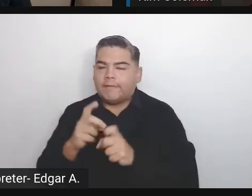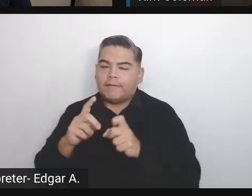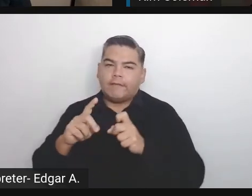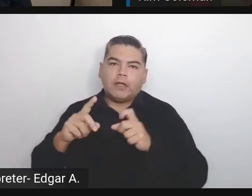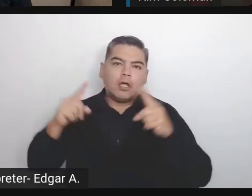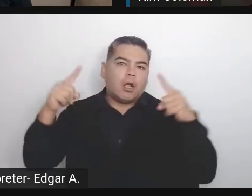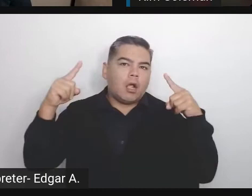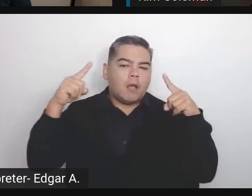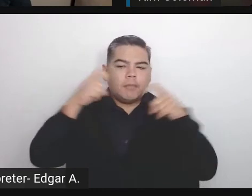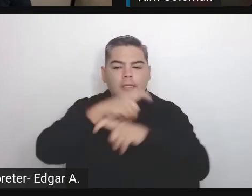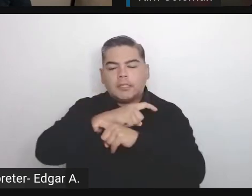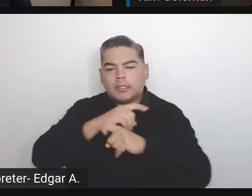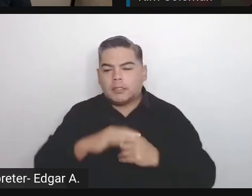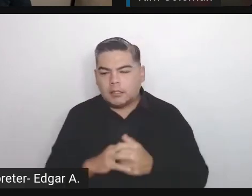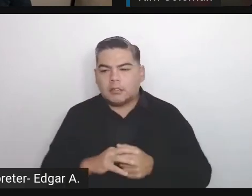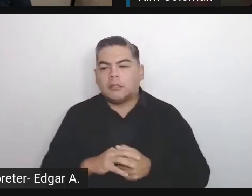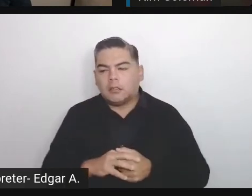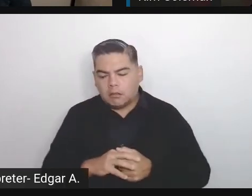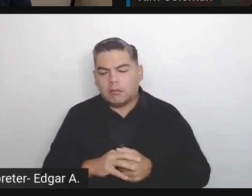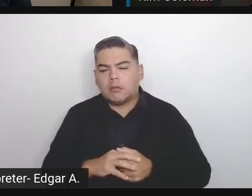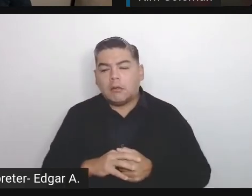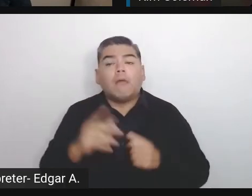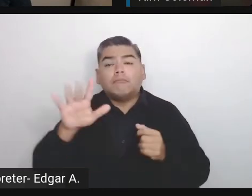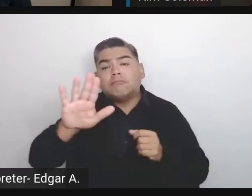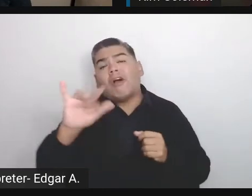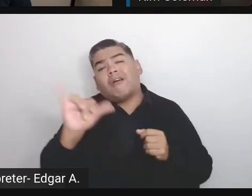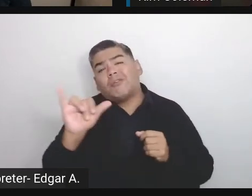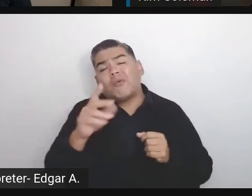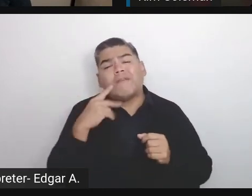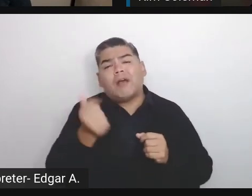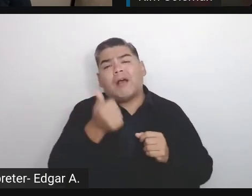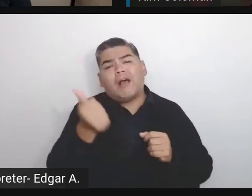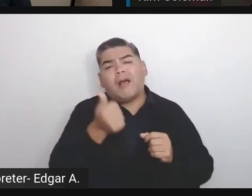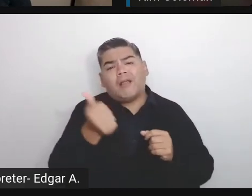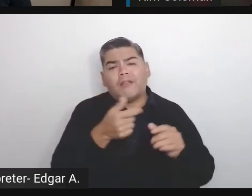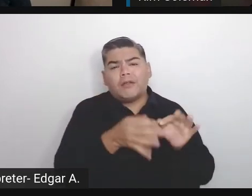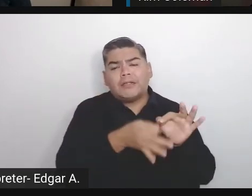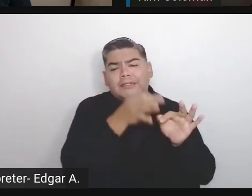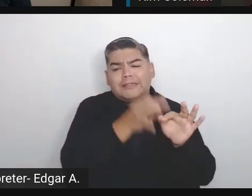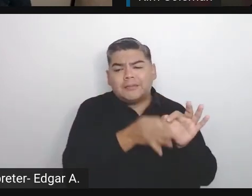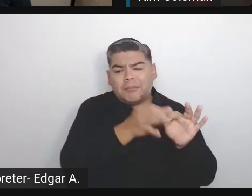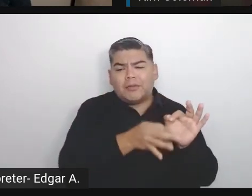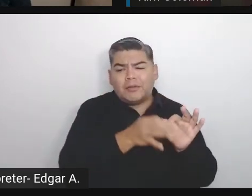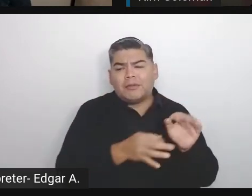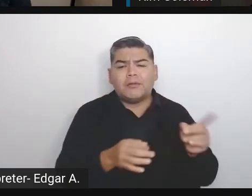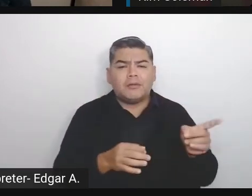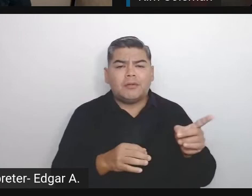On the other hand, we have those more simple tools like for example Buddy, for example, I think it also deploy HQ.